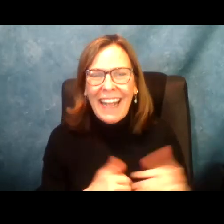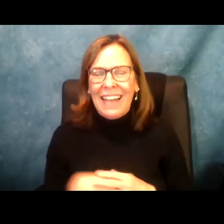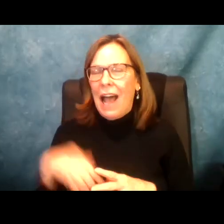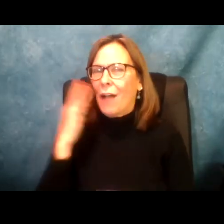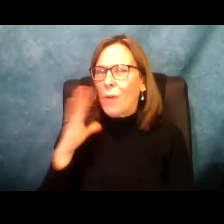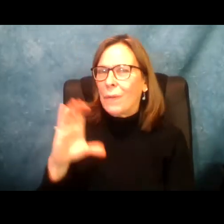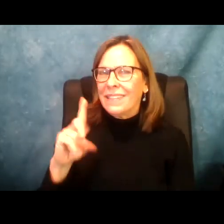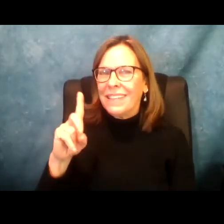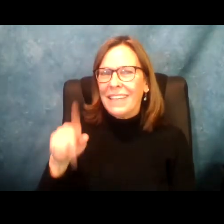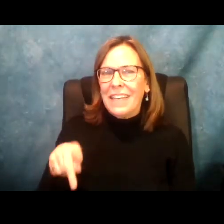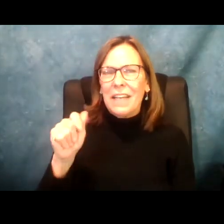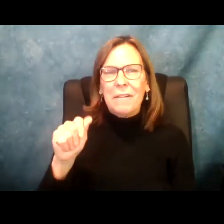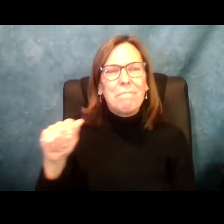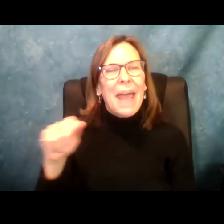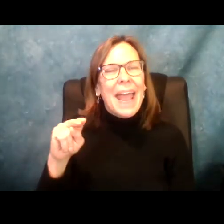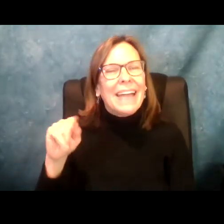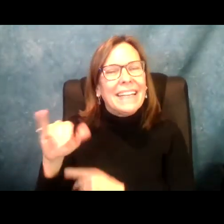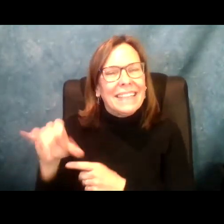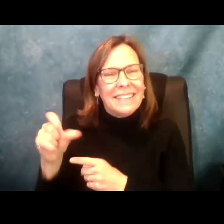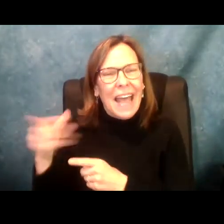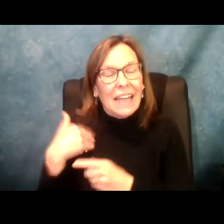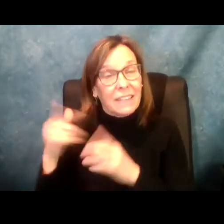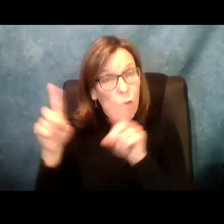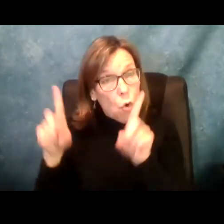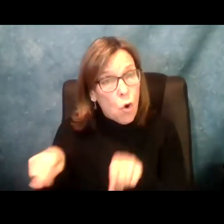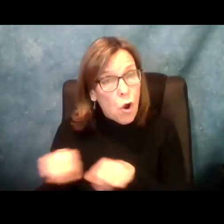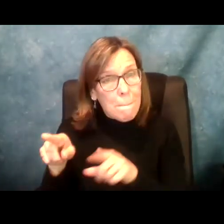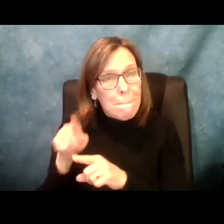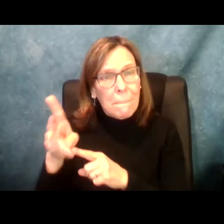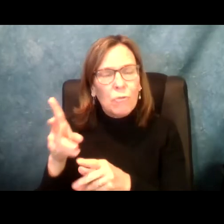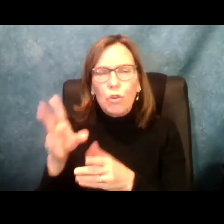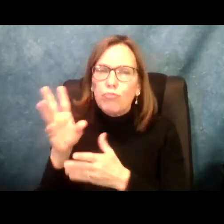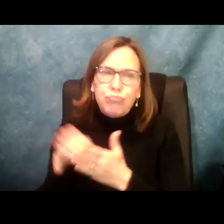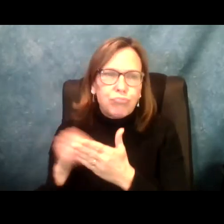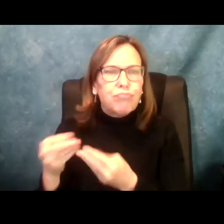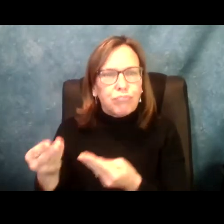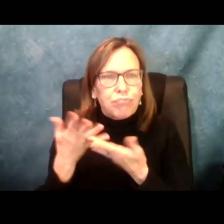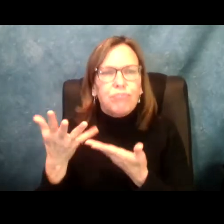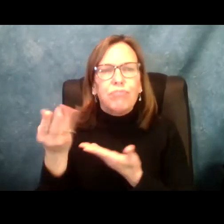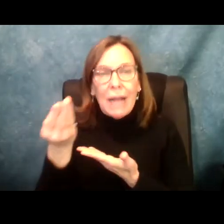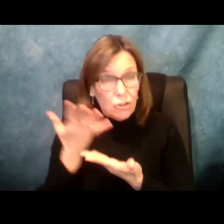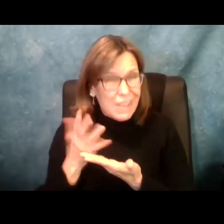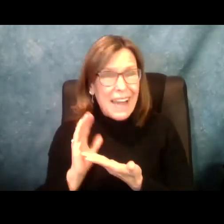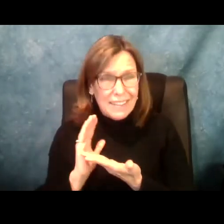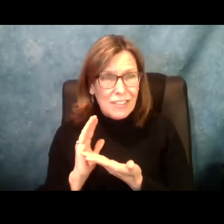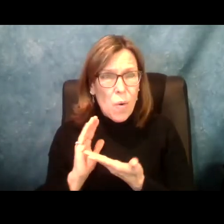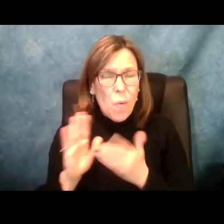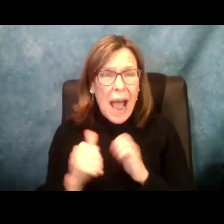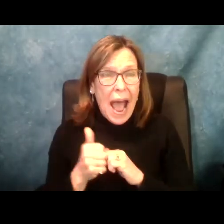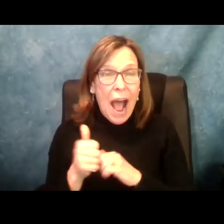materials. We look forward to getting feedback from you on how all of your meetings went. I know CDPAANYS has a form. I